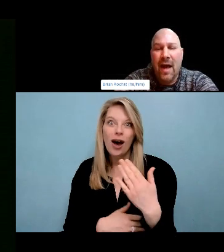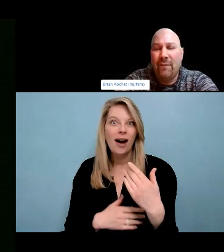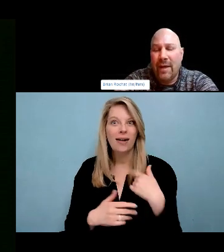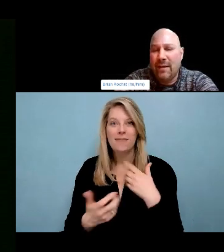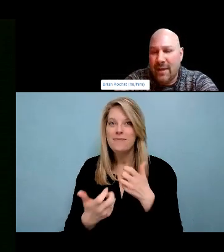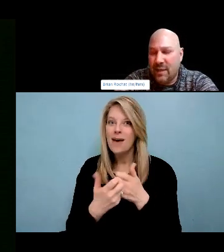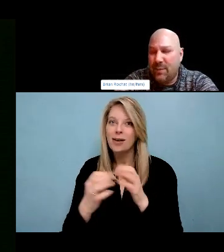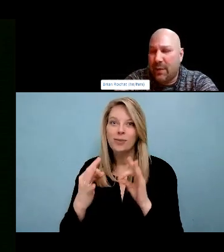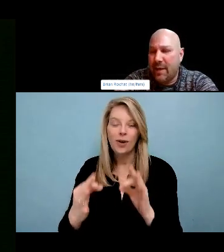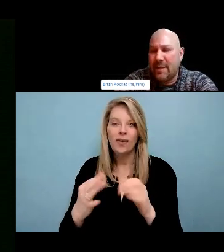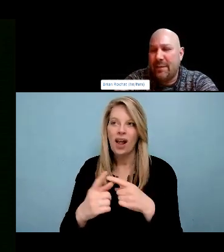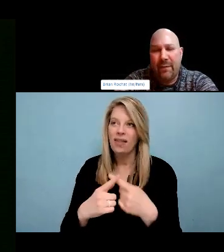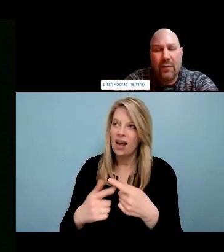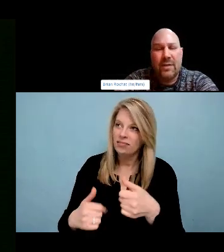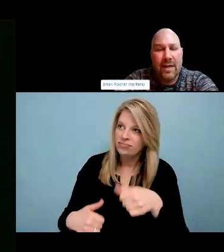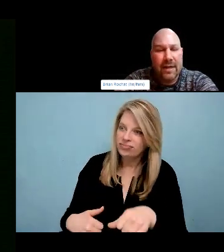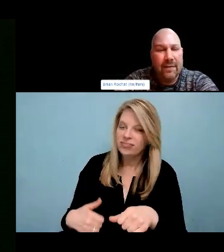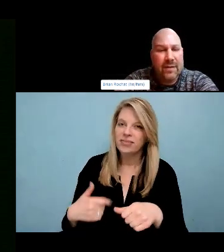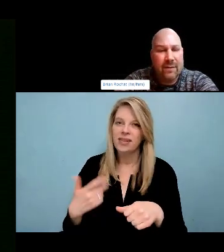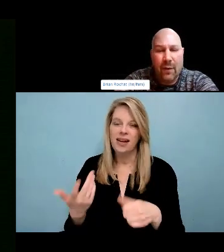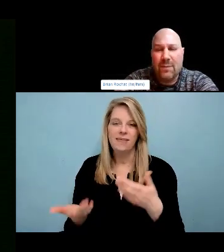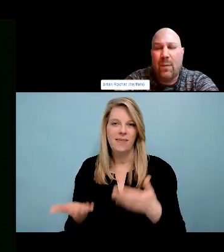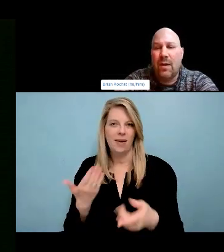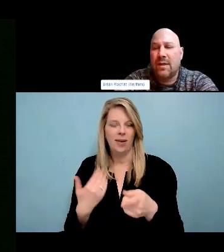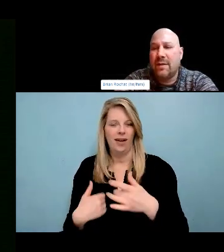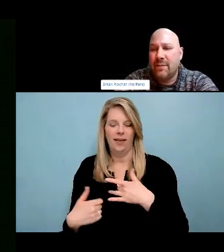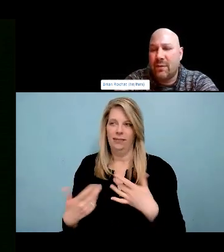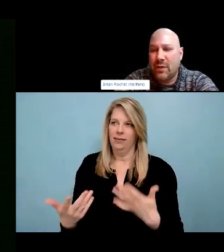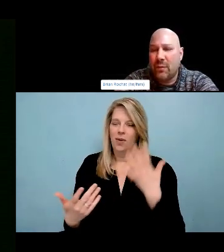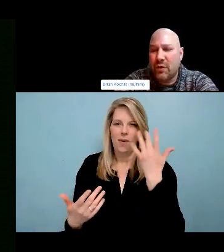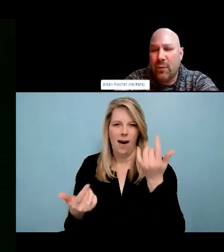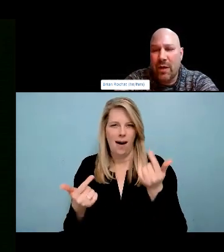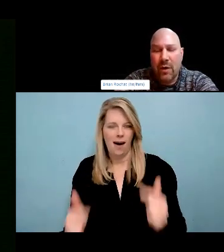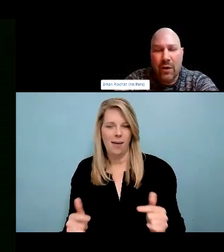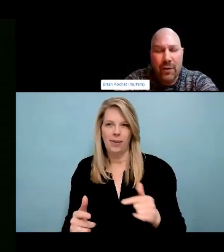water, all of those kinds of things. So really important, for us to take a moment